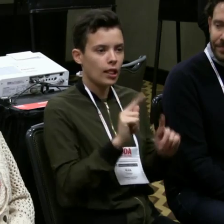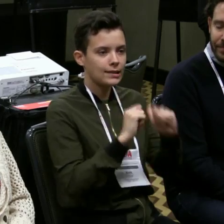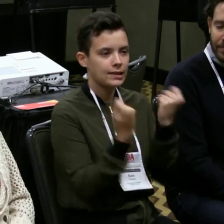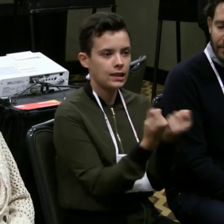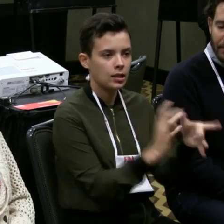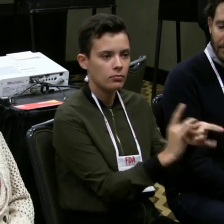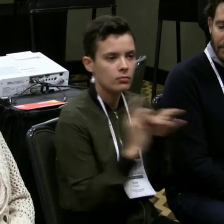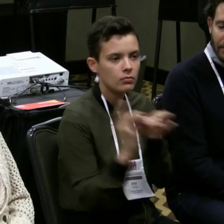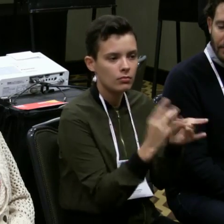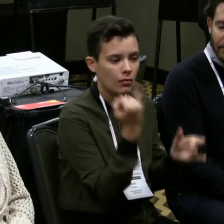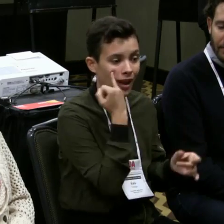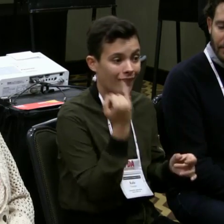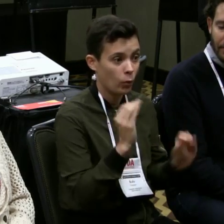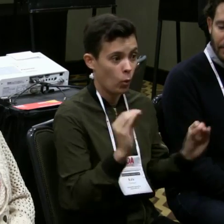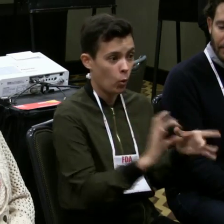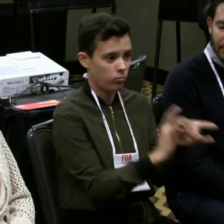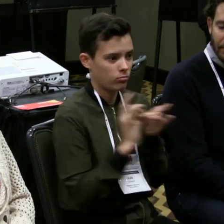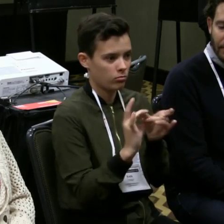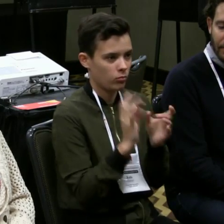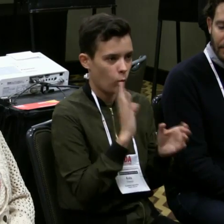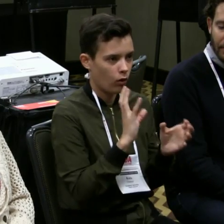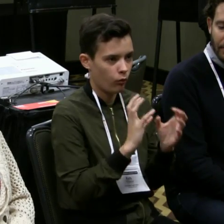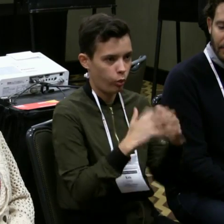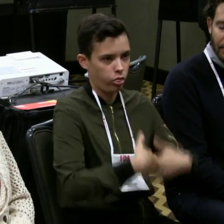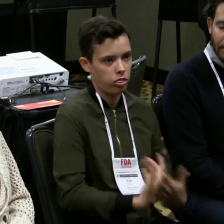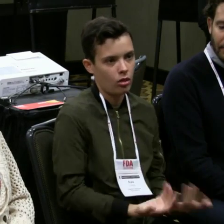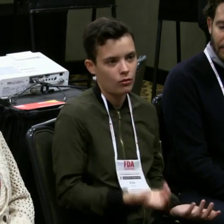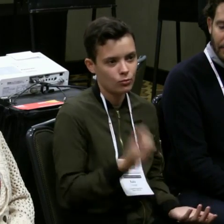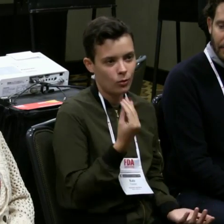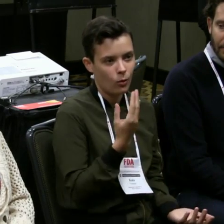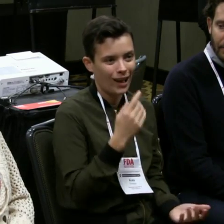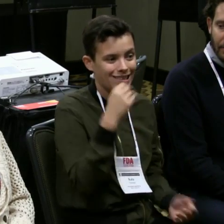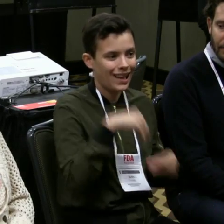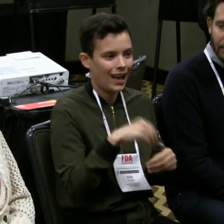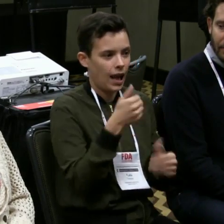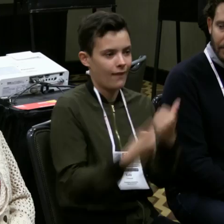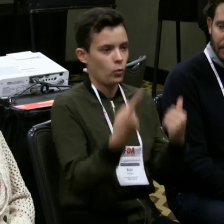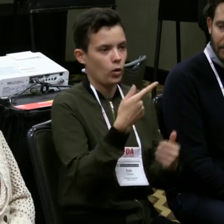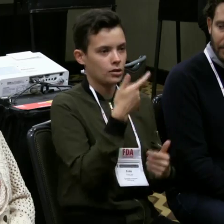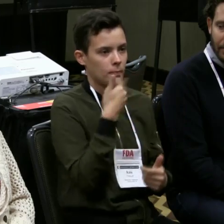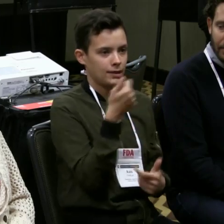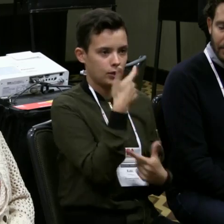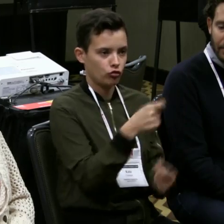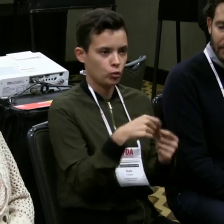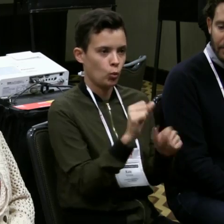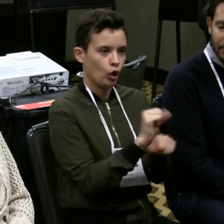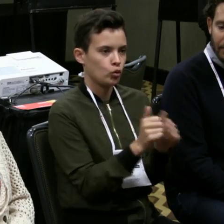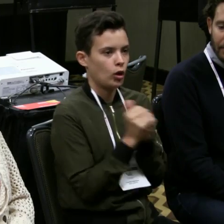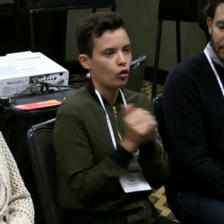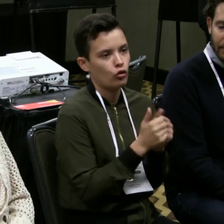I think my work speaks for itself. The theater is a team. If there wasn't that teamwork or collaboration, it would fall apart.